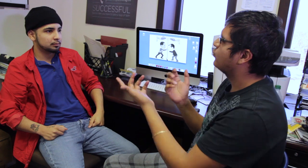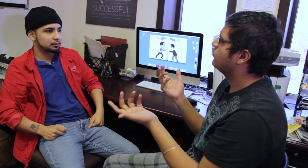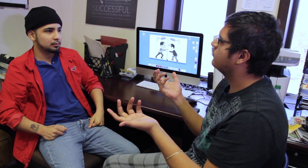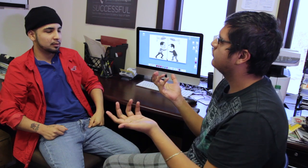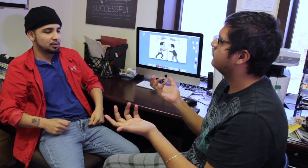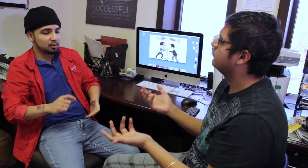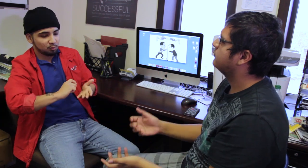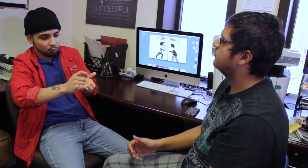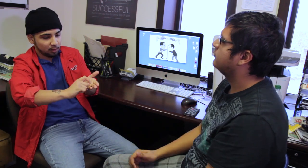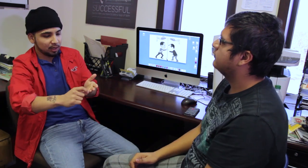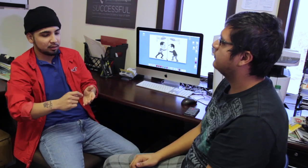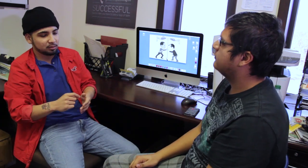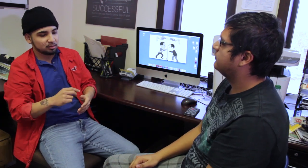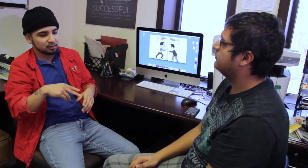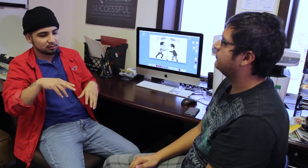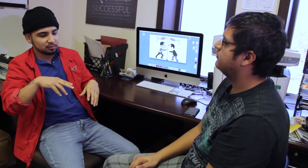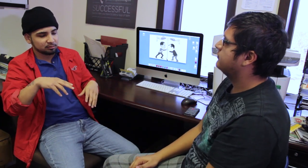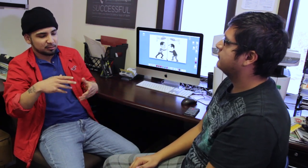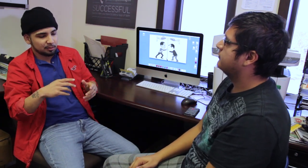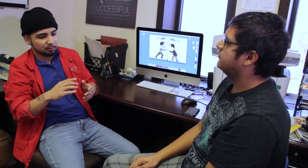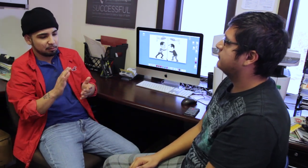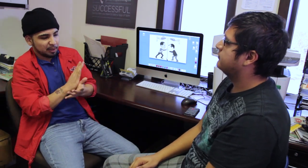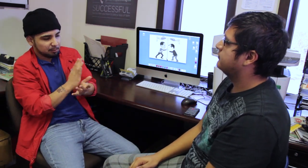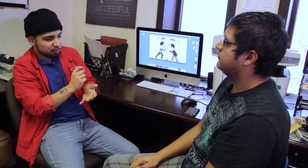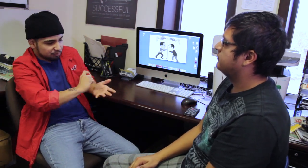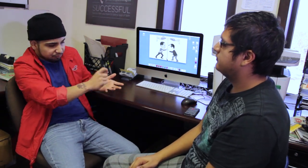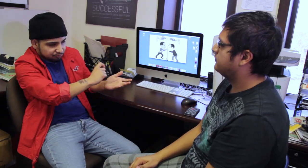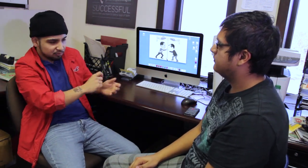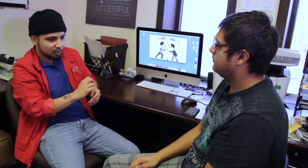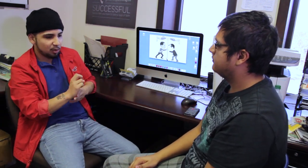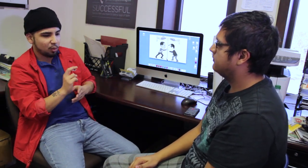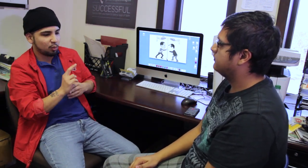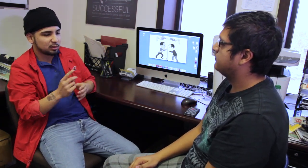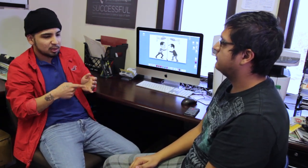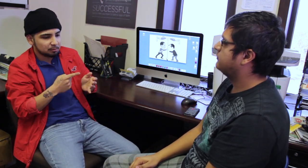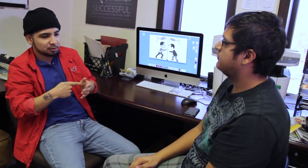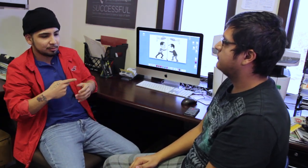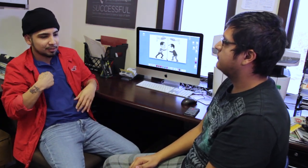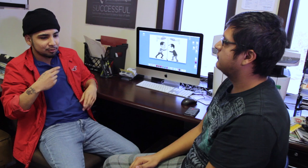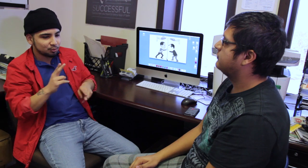Oh the Et Cetera has helped me grow. How does the newspaper staff communicate with you?